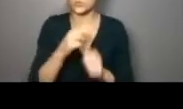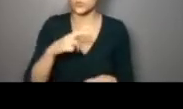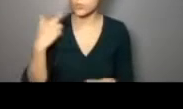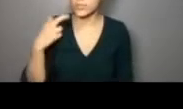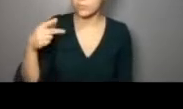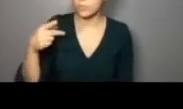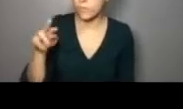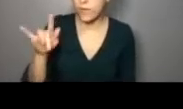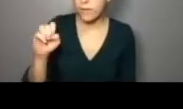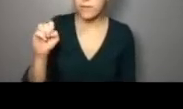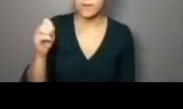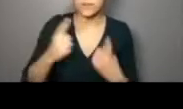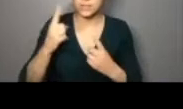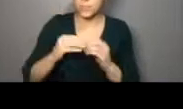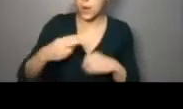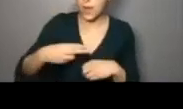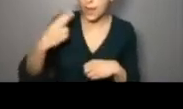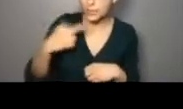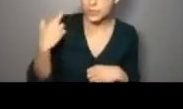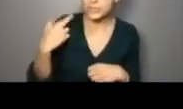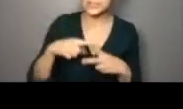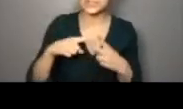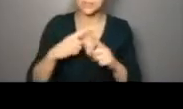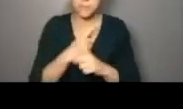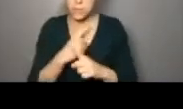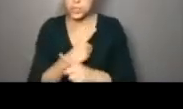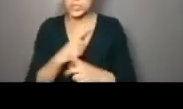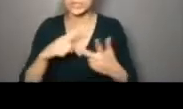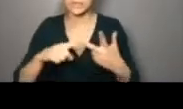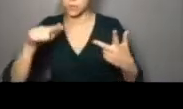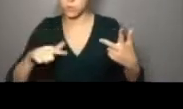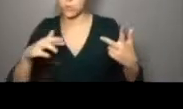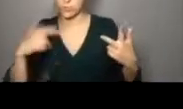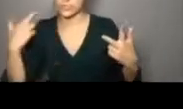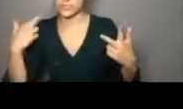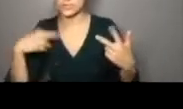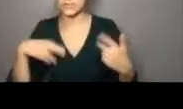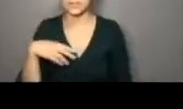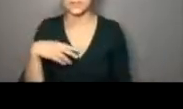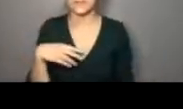, right, the things that are considered higher risk activities , moderate risk, and lower risk activities.